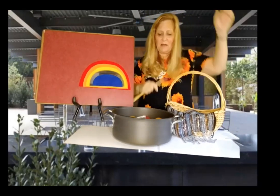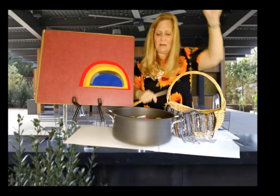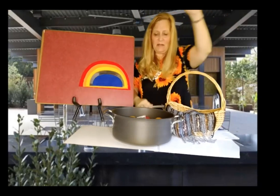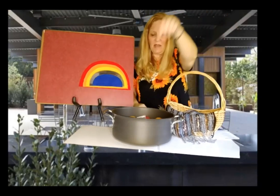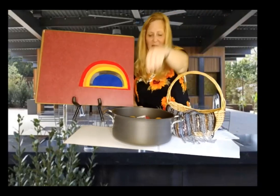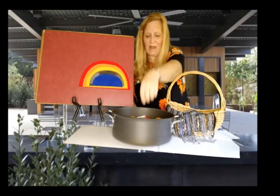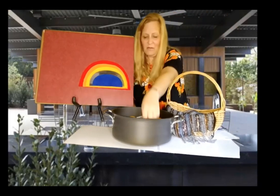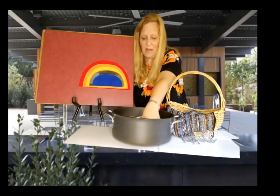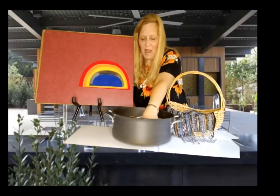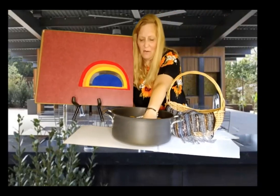Take it out now.